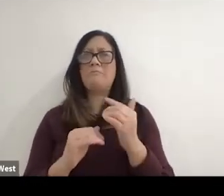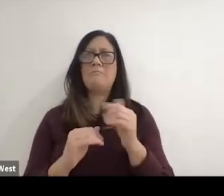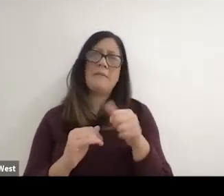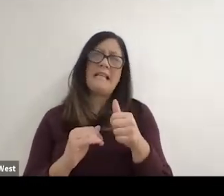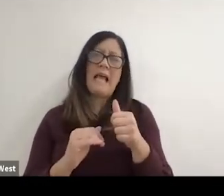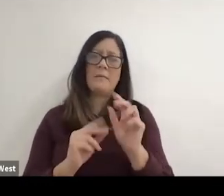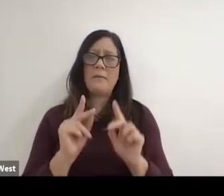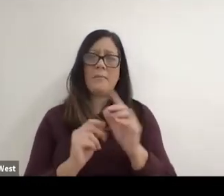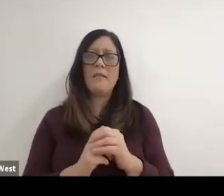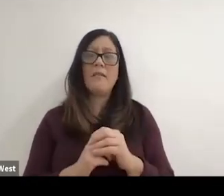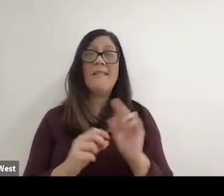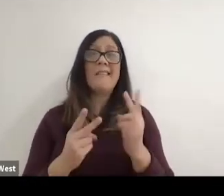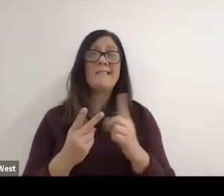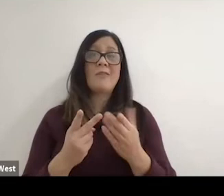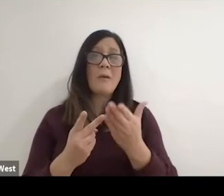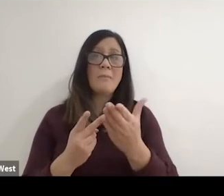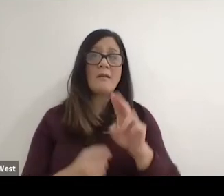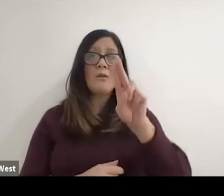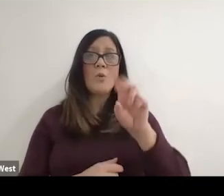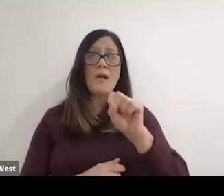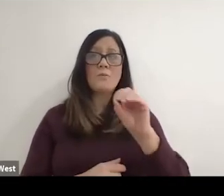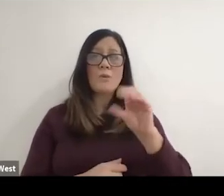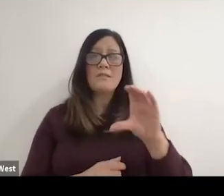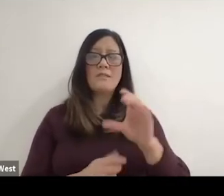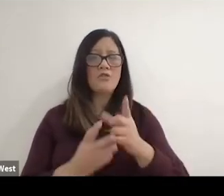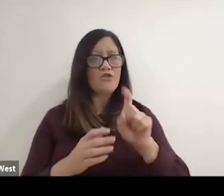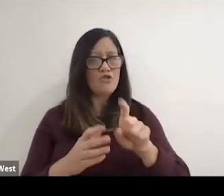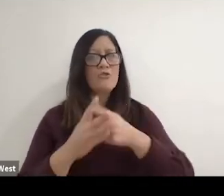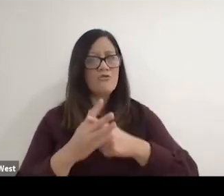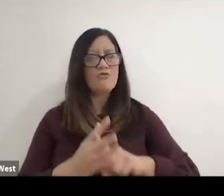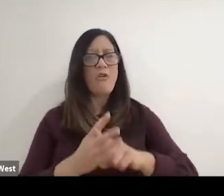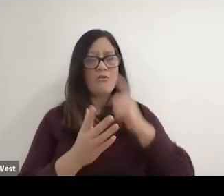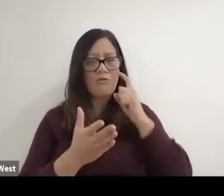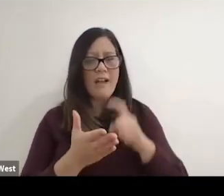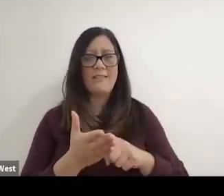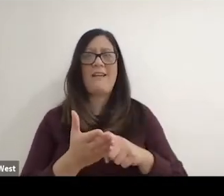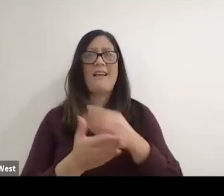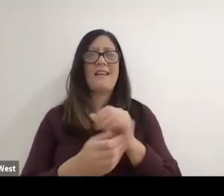But also the second recommendation was that the USOC should start to recognize. And work far